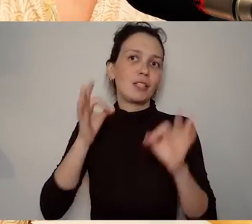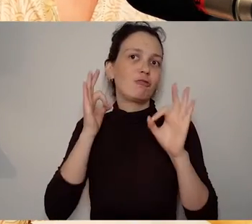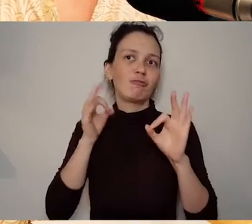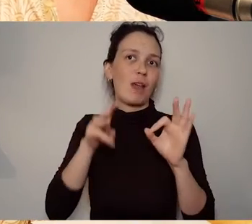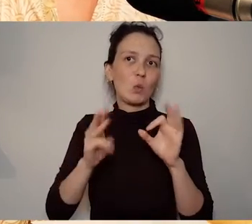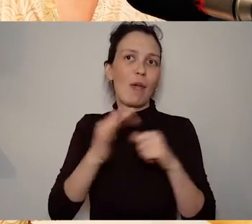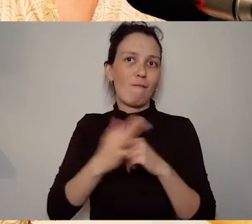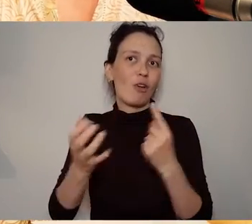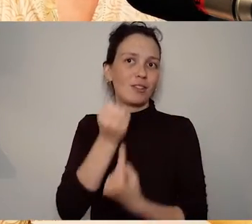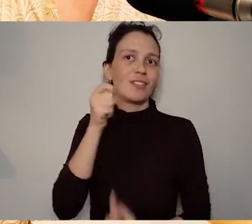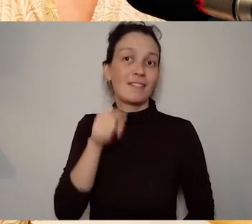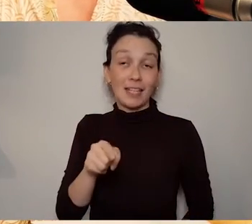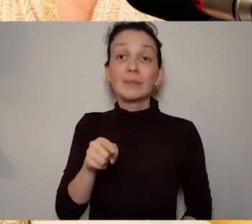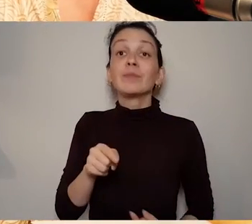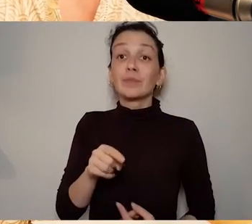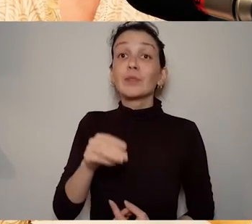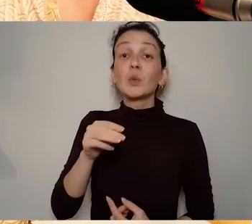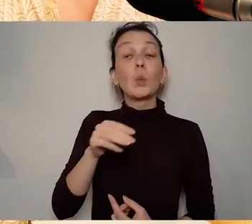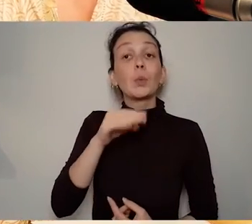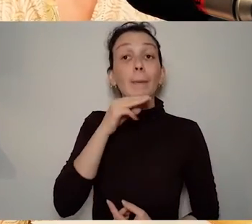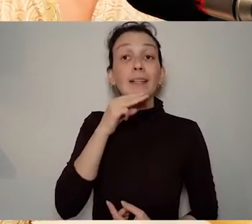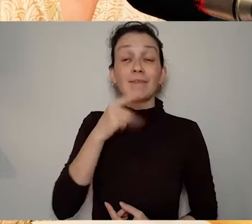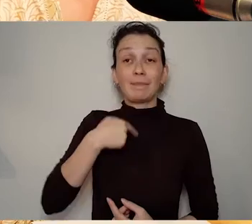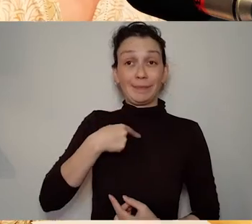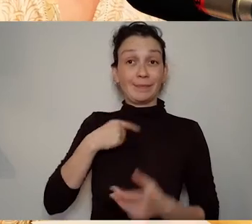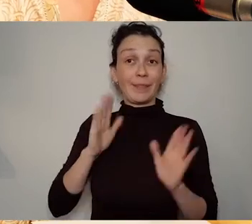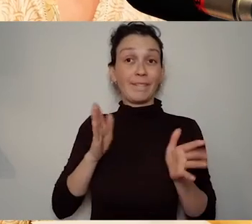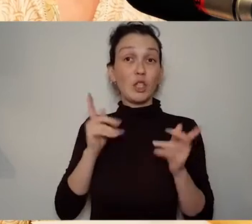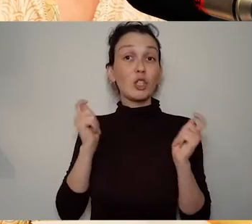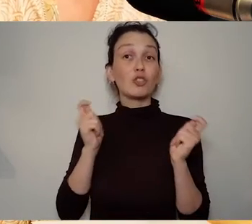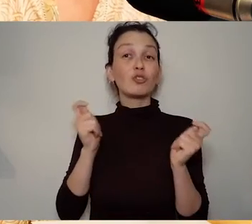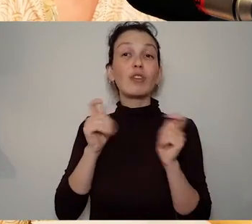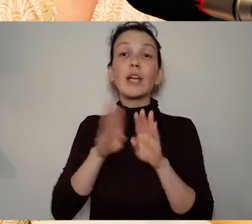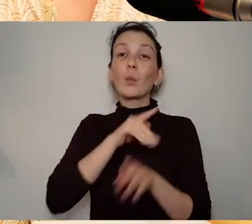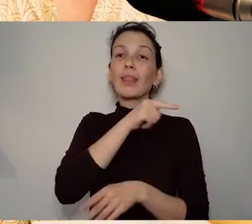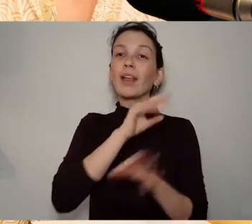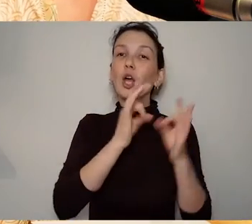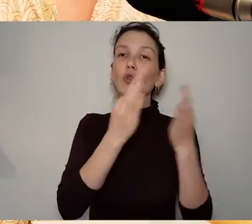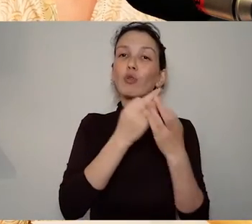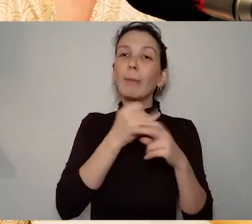in America, Story Center they're based in Berkeley in California and they have worked for many years